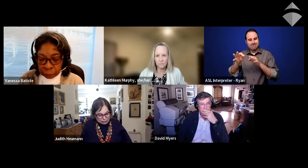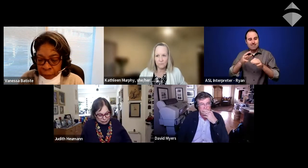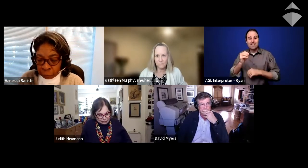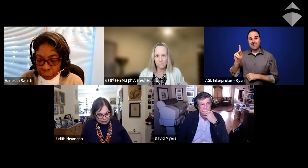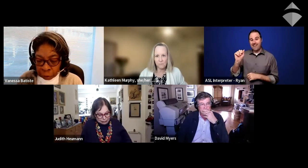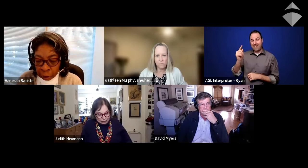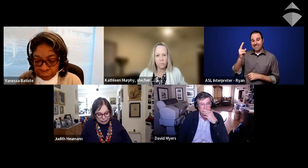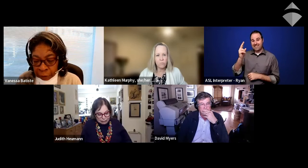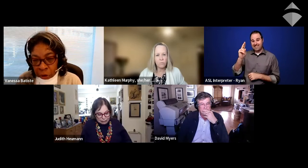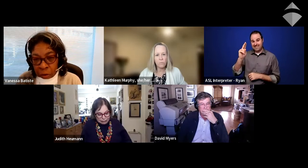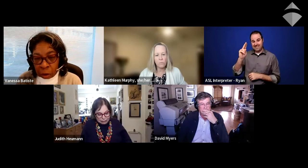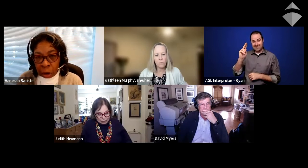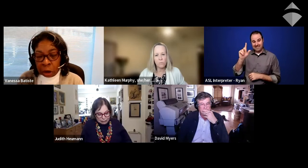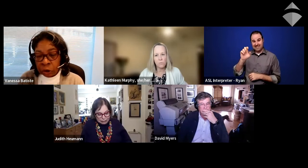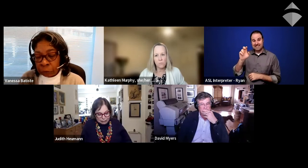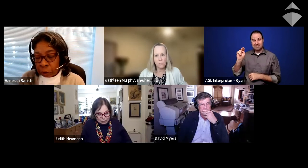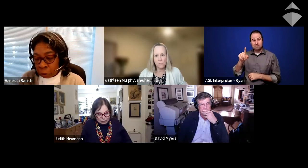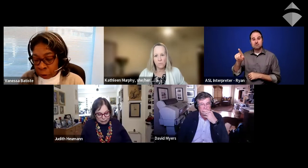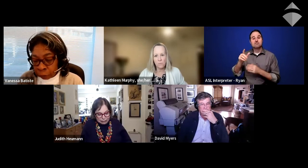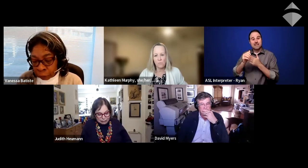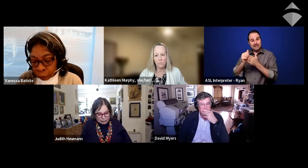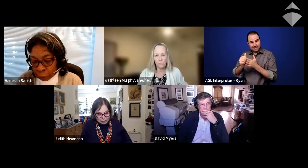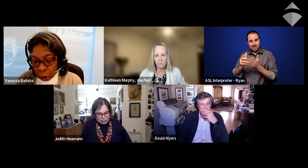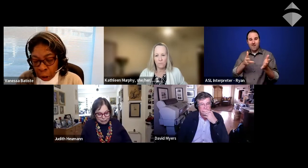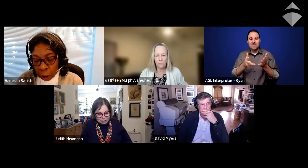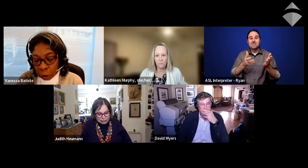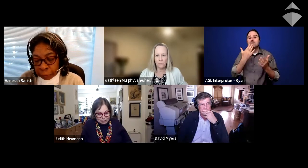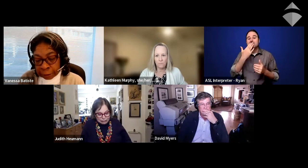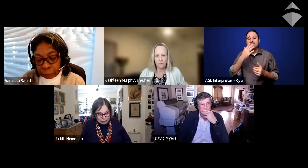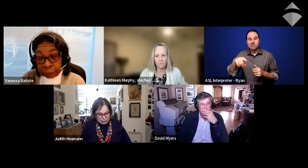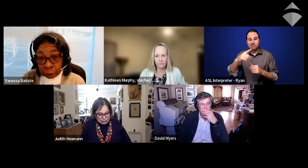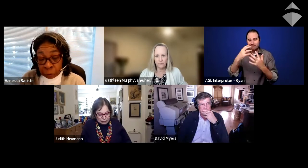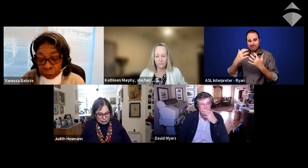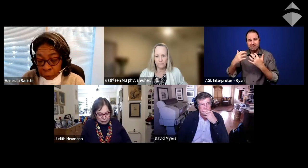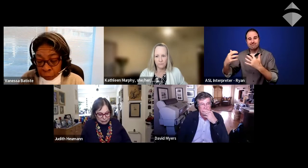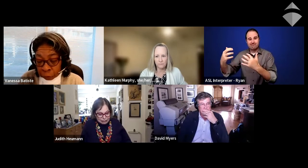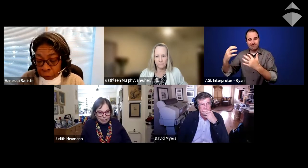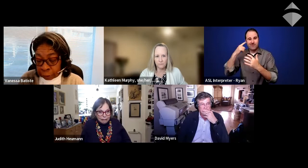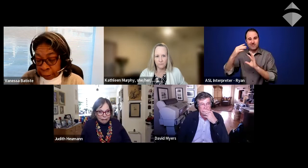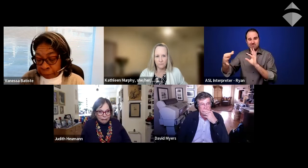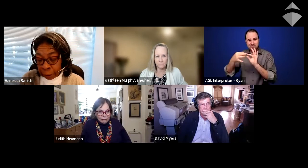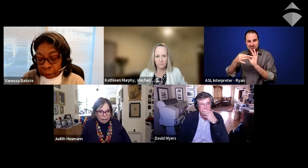for this important conversation and sharing your questions. I hope that something stuck with you that you can take back